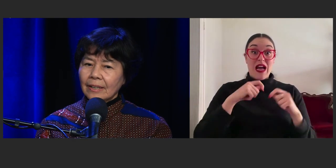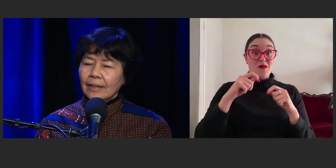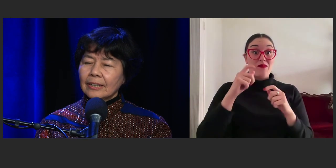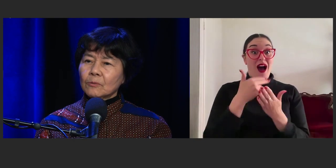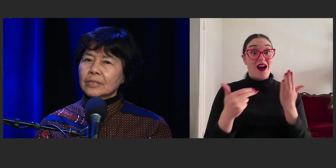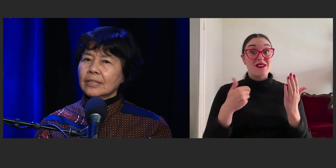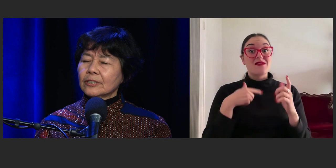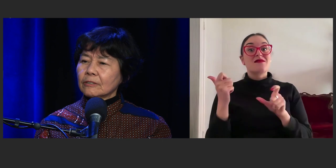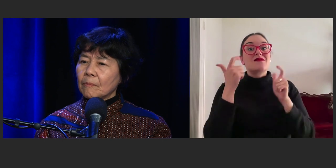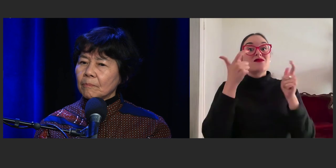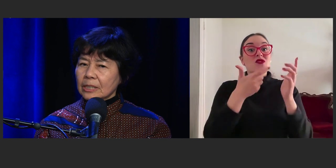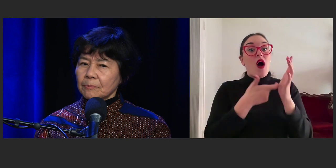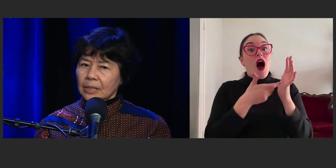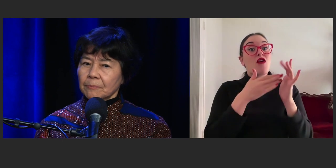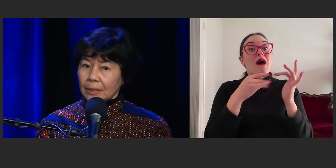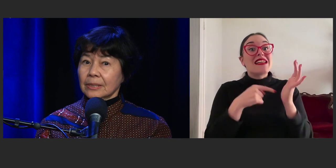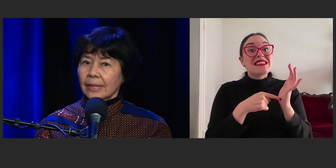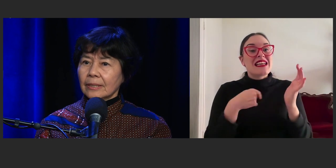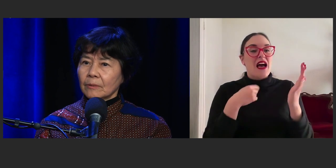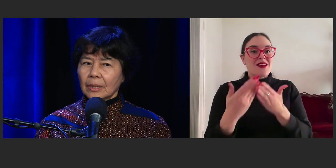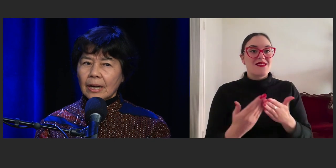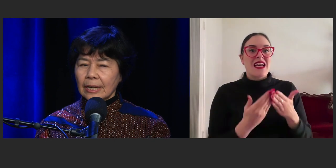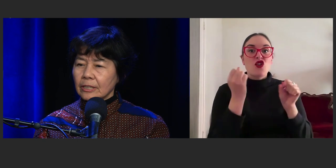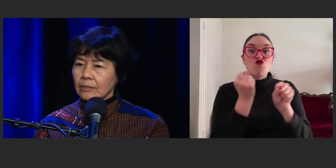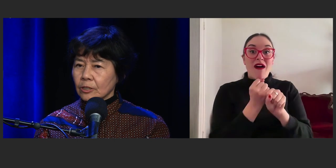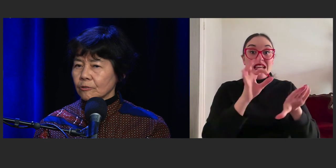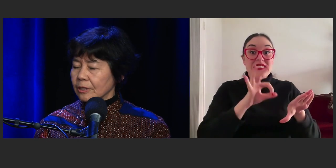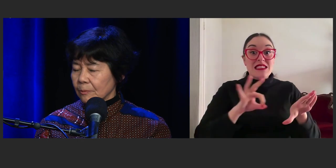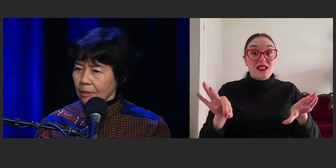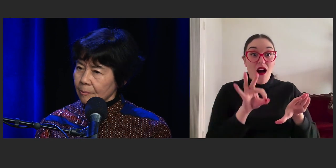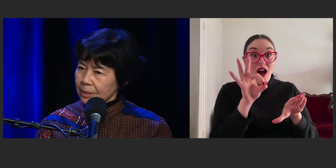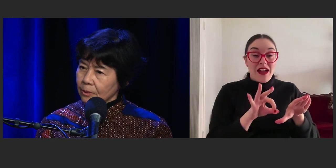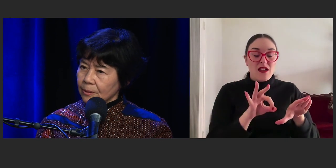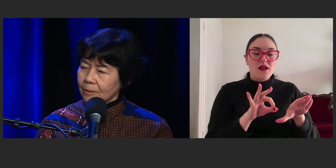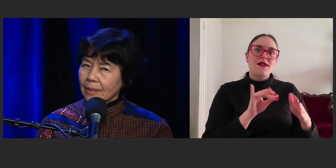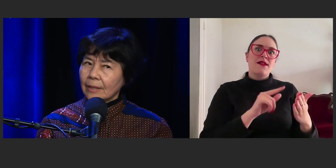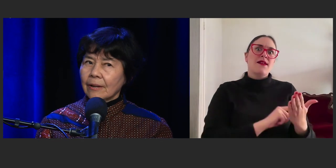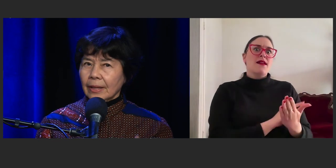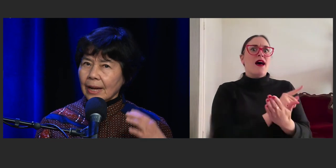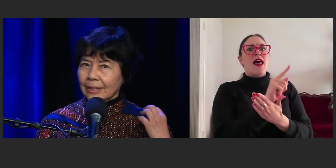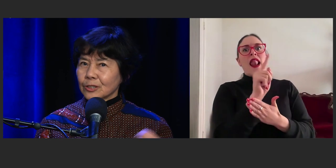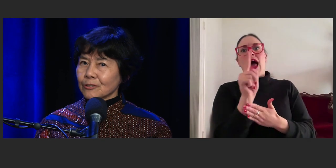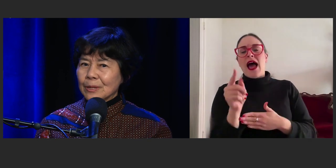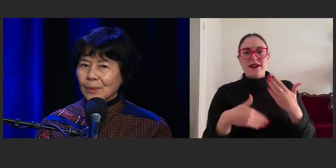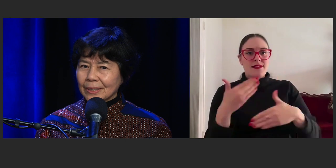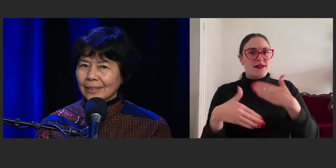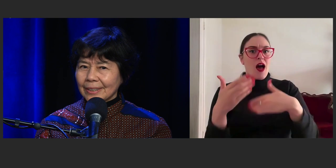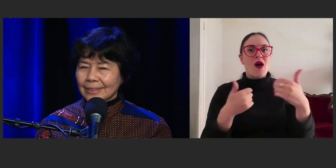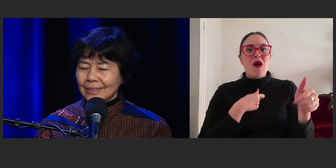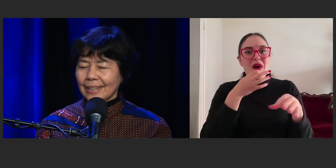And it wasn't until much, much, much later when I had children in primary school that I had a dream one night.